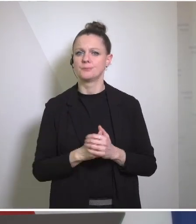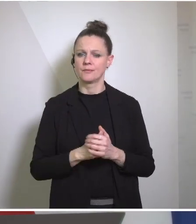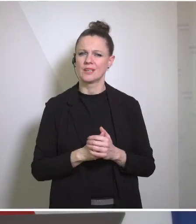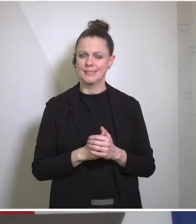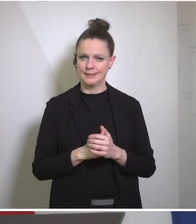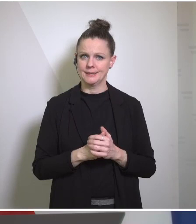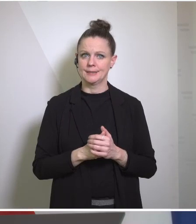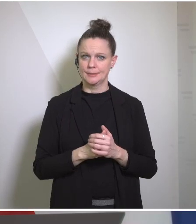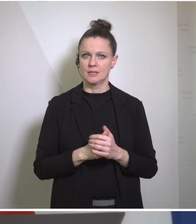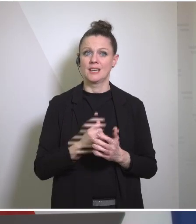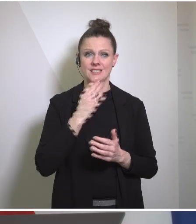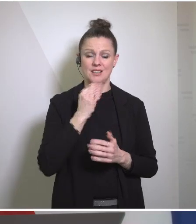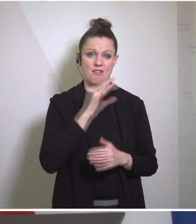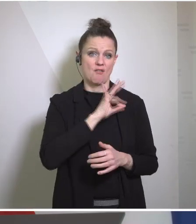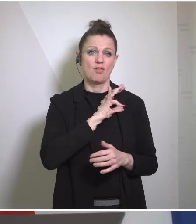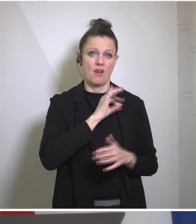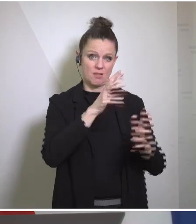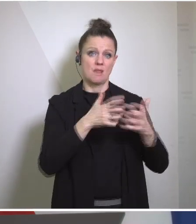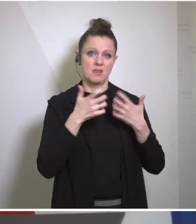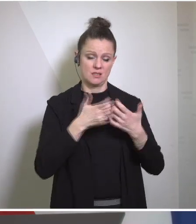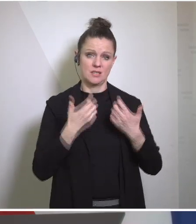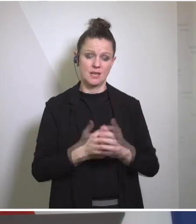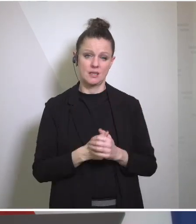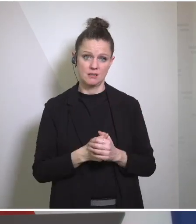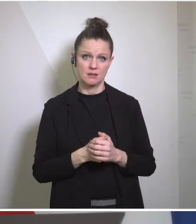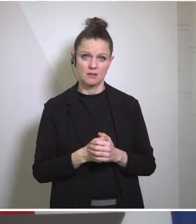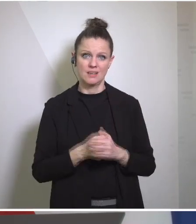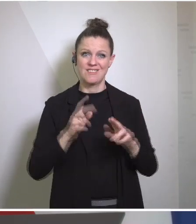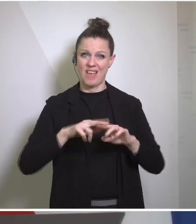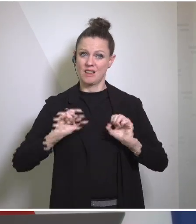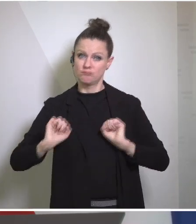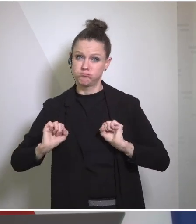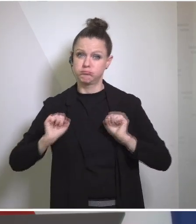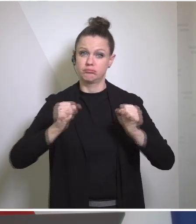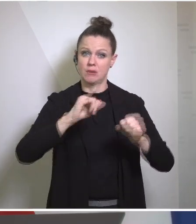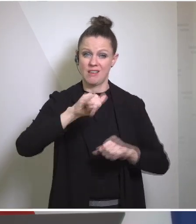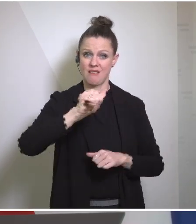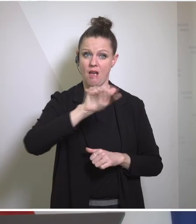our Israeli friends told us that if an offensive on Rafah were to start,